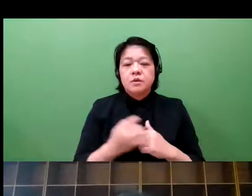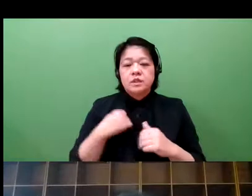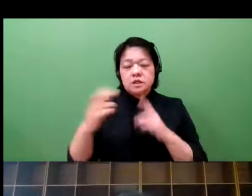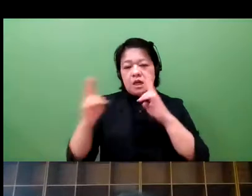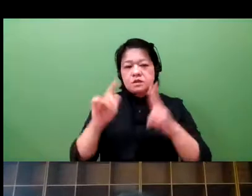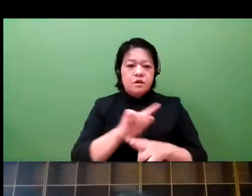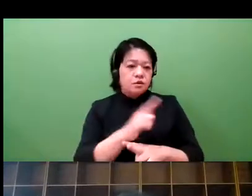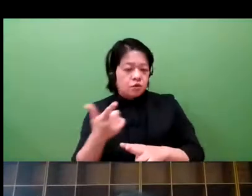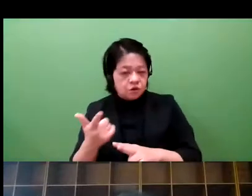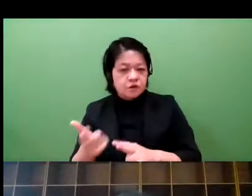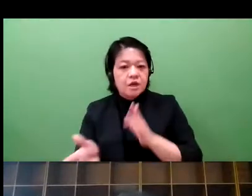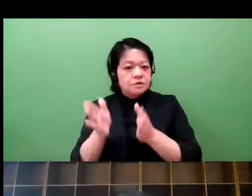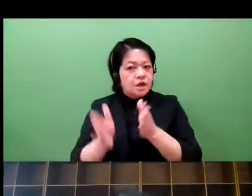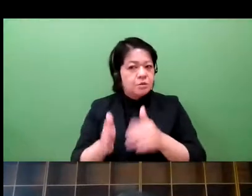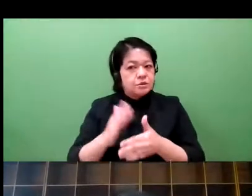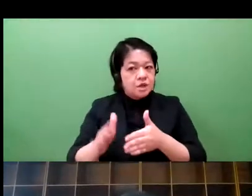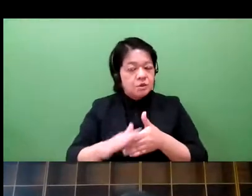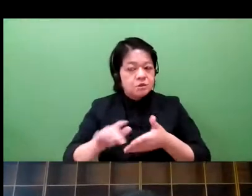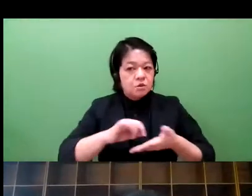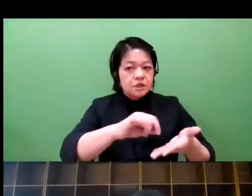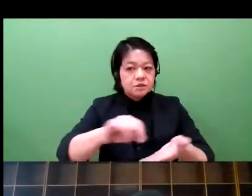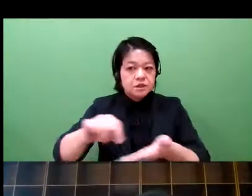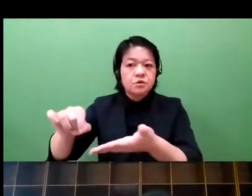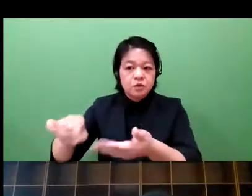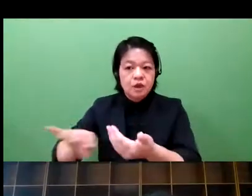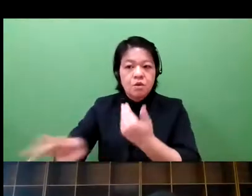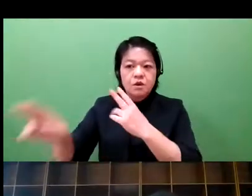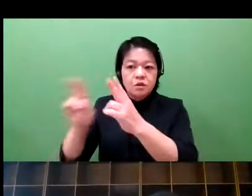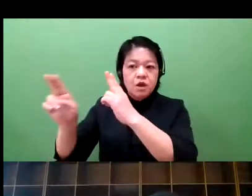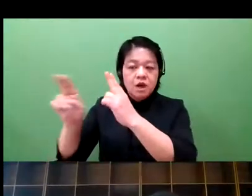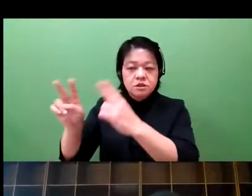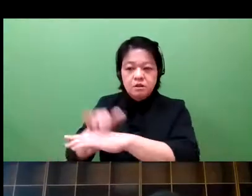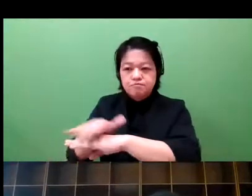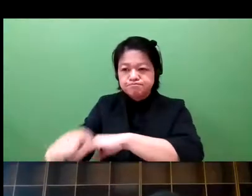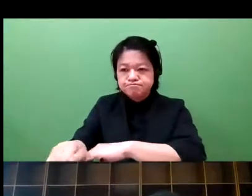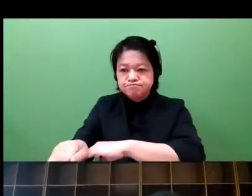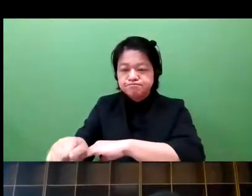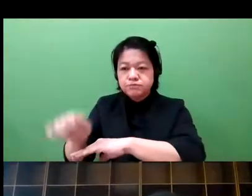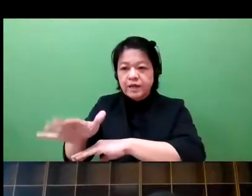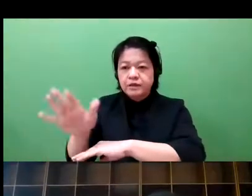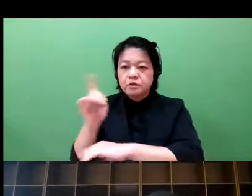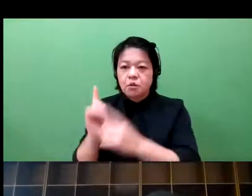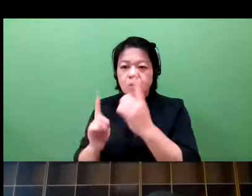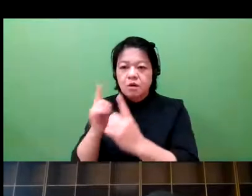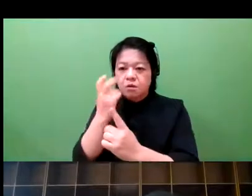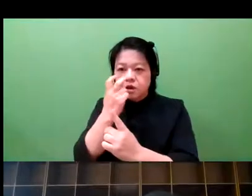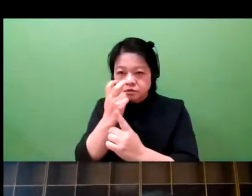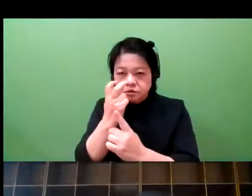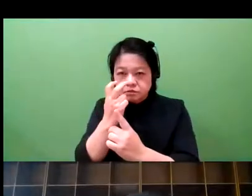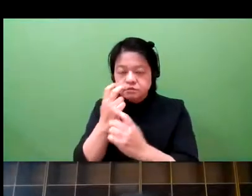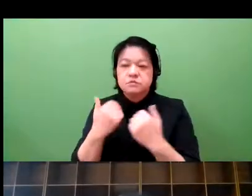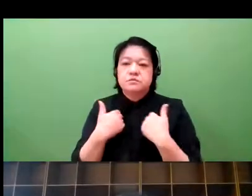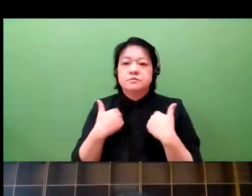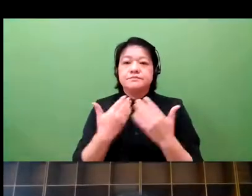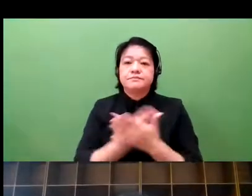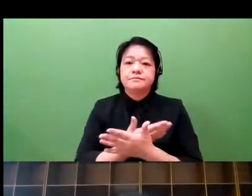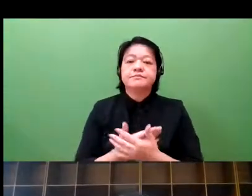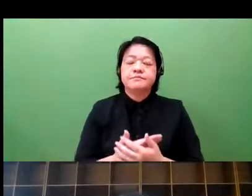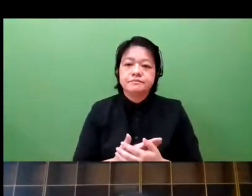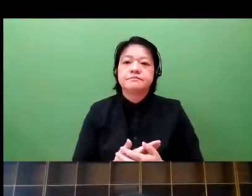We actually launched double digit number of new services. We have to make sure that every new service we launch